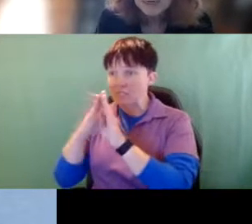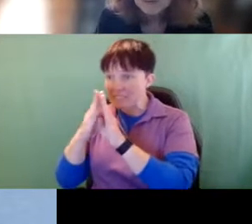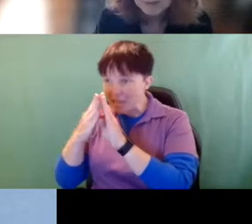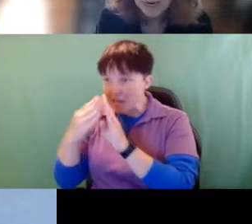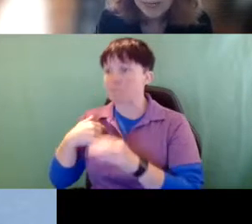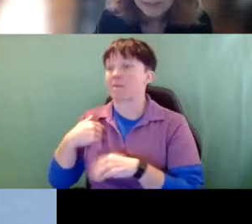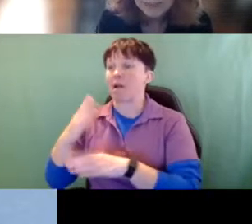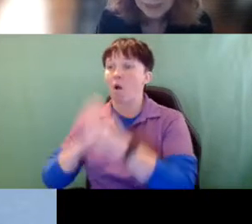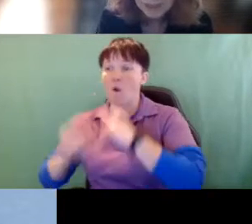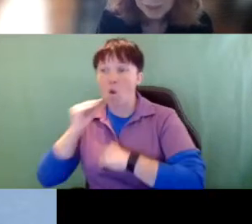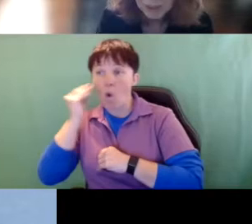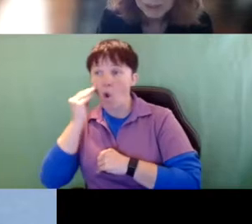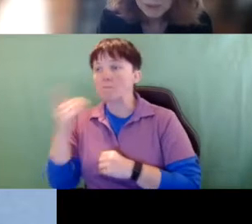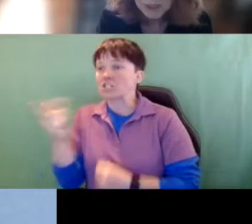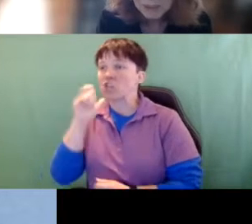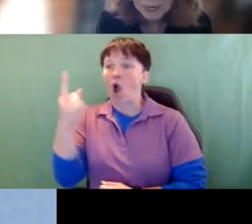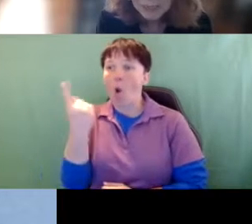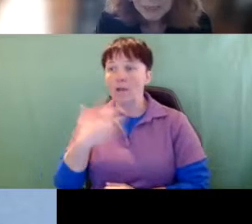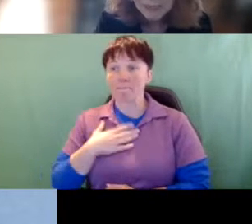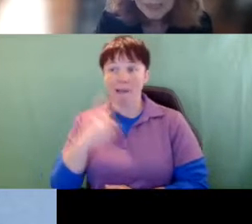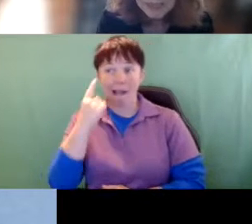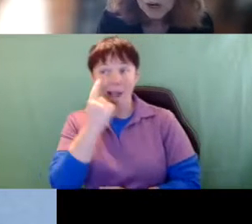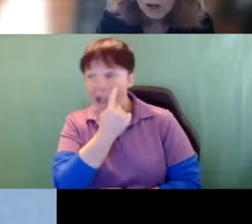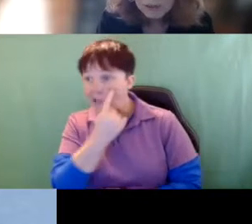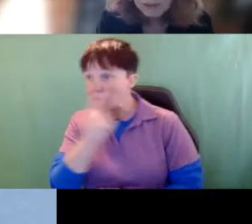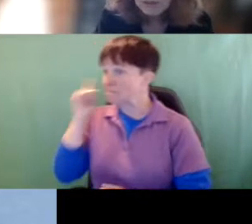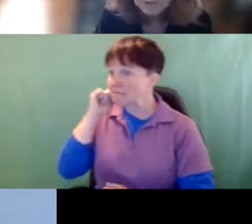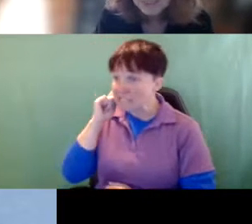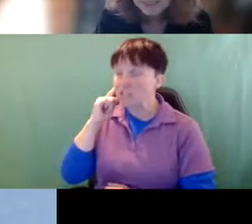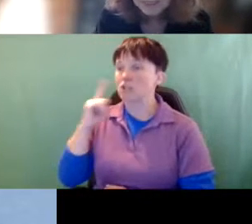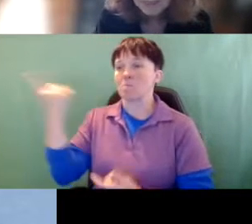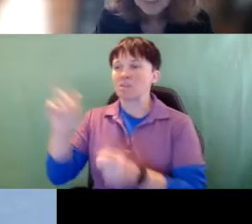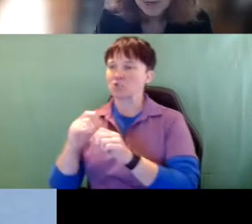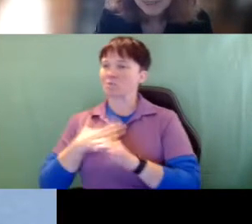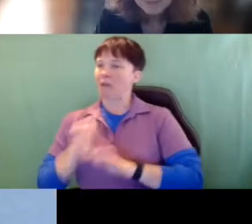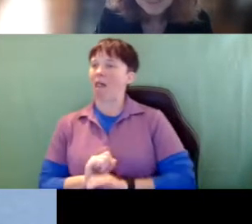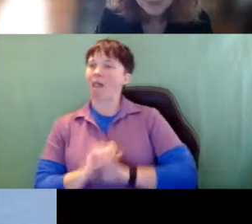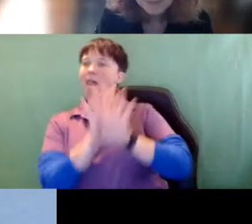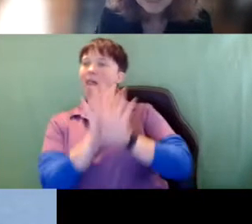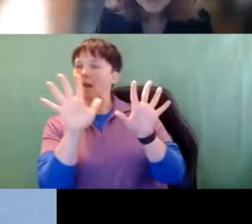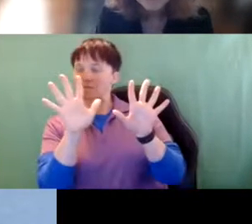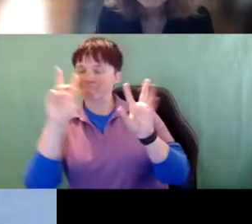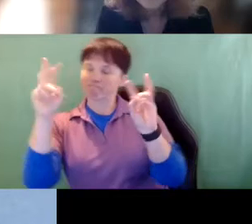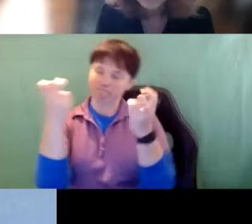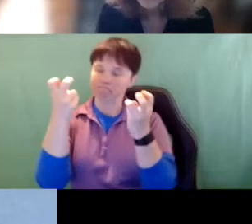only my eyes and ears, but also a light in all dark places a bond between me and the